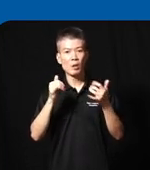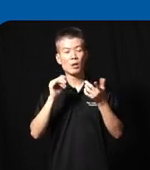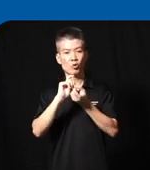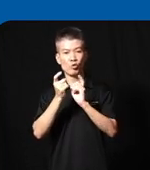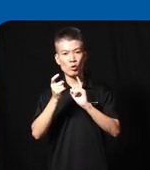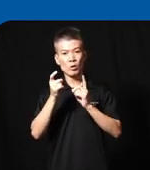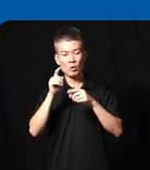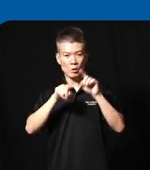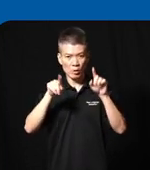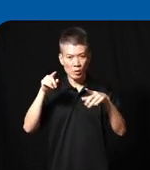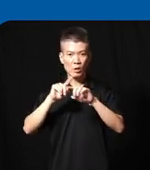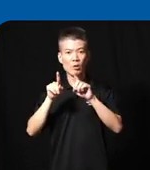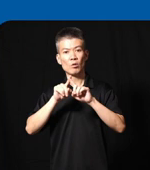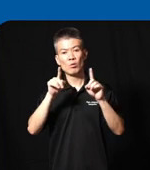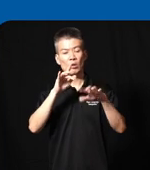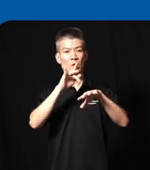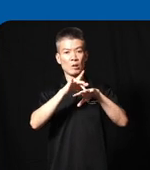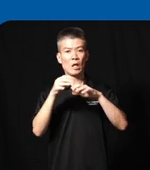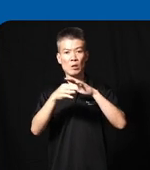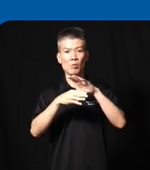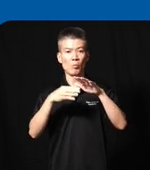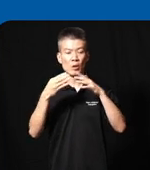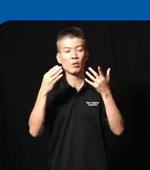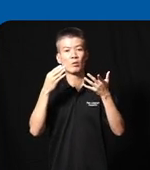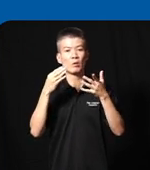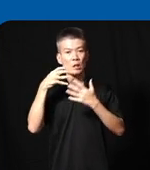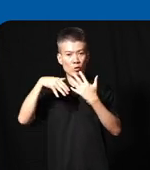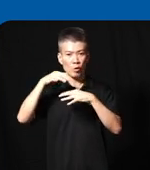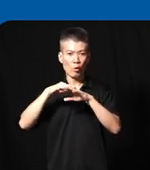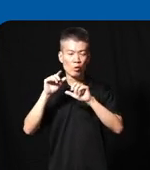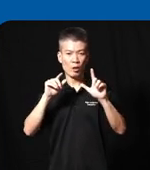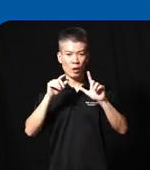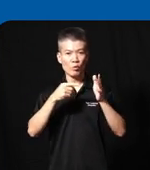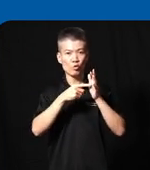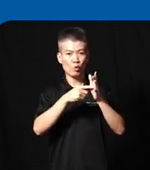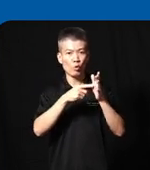dynamically according to different touch-based interactions on the left I'm going to show a video